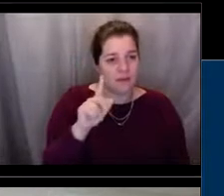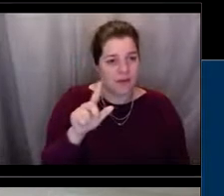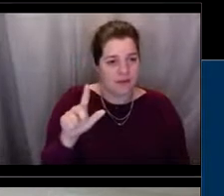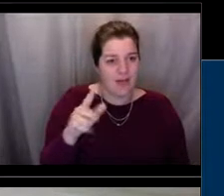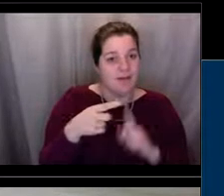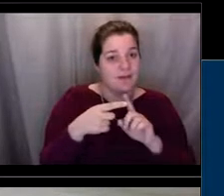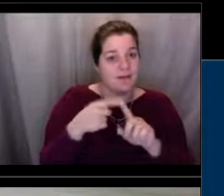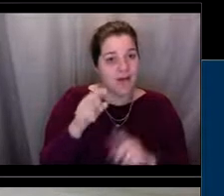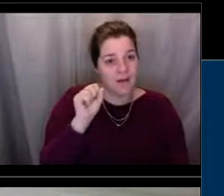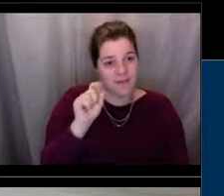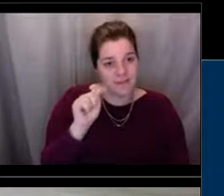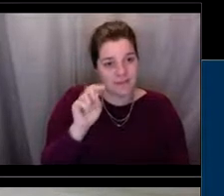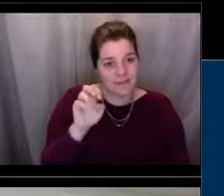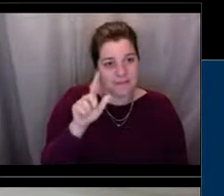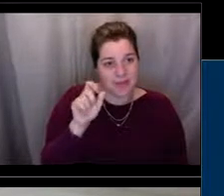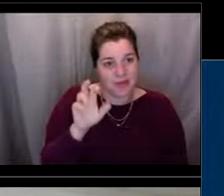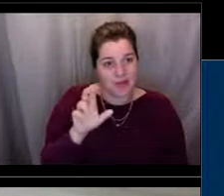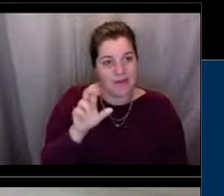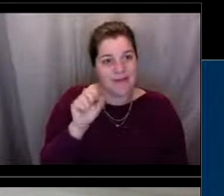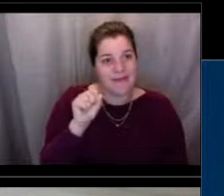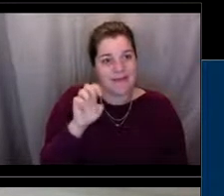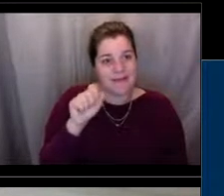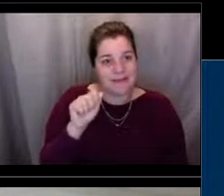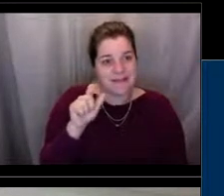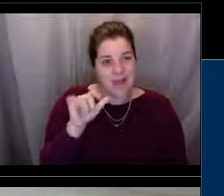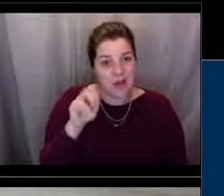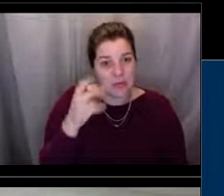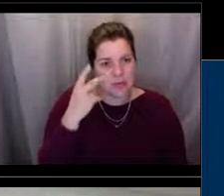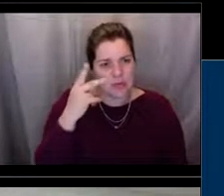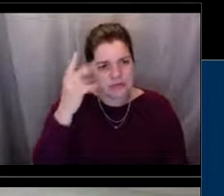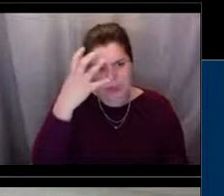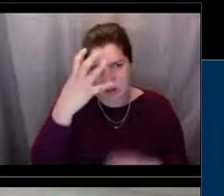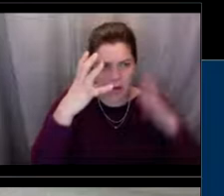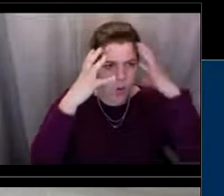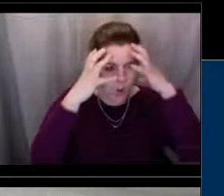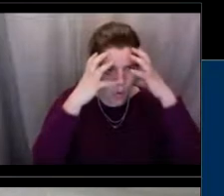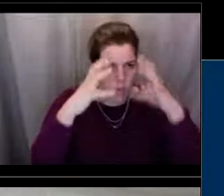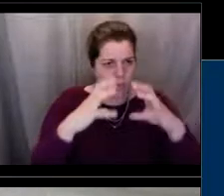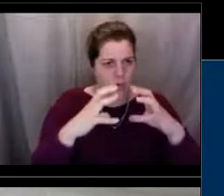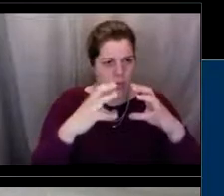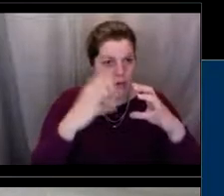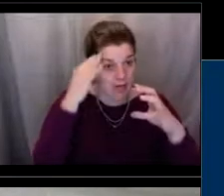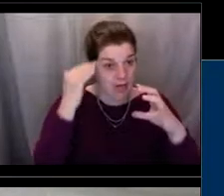but if you can see there's a hole in the skull. So what we would do is try to figure